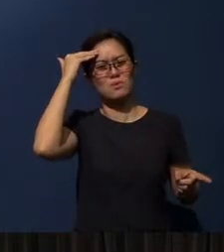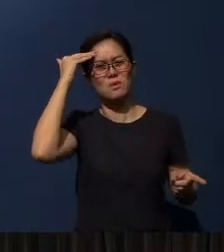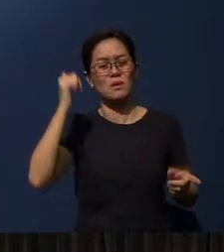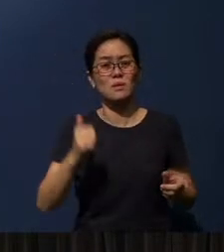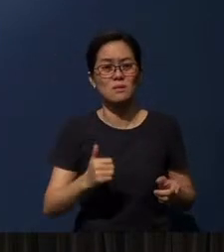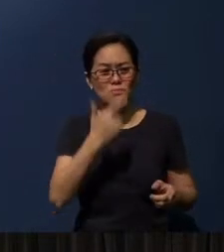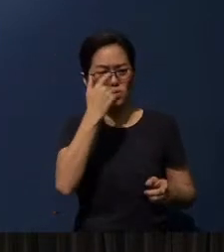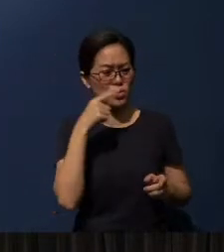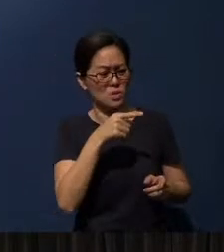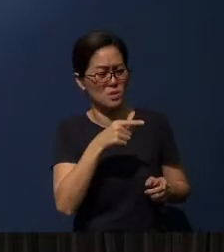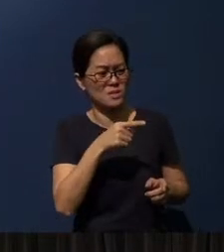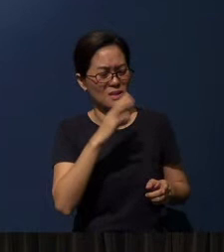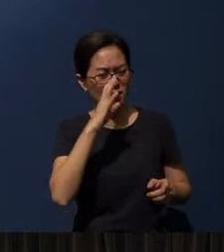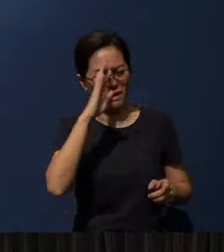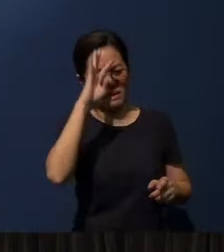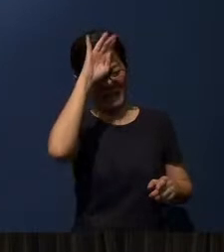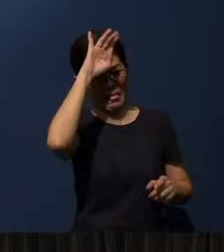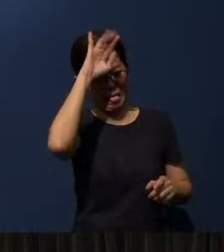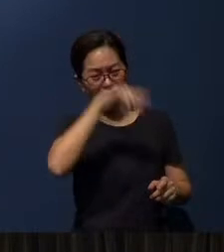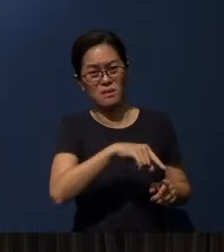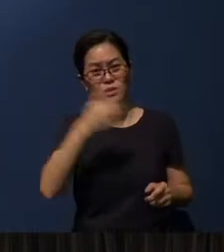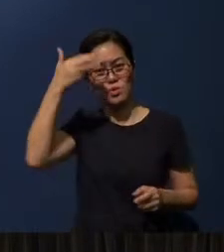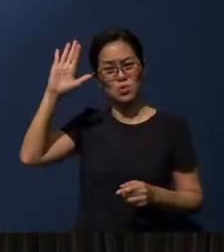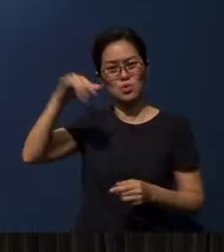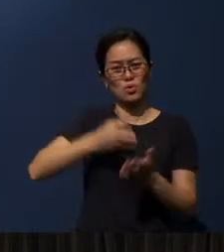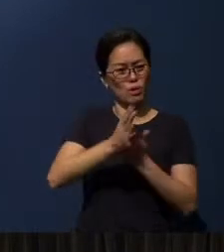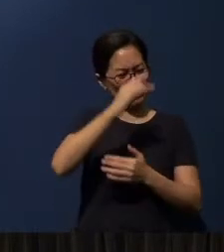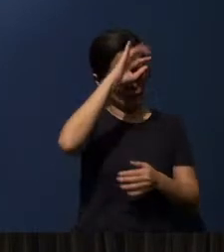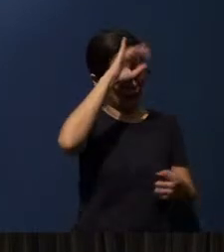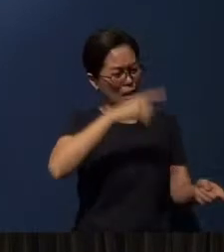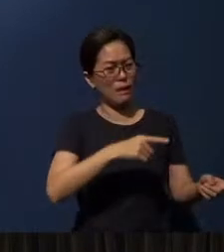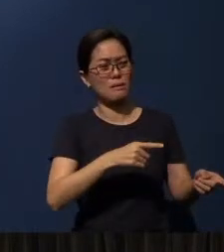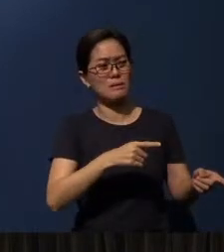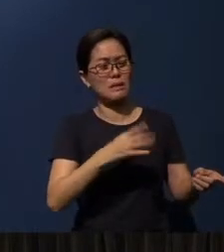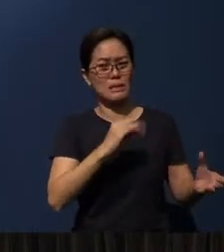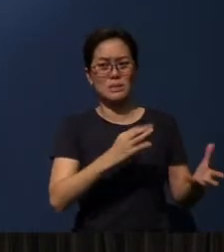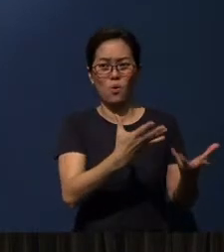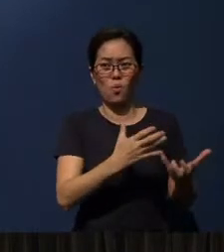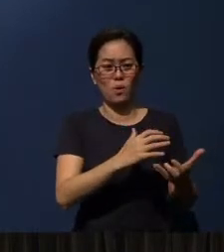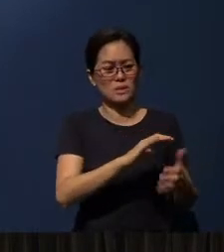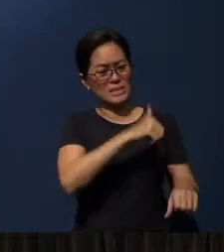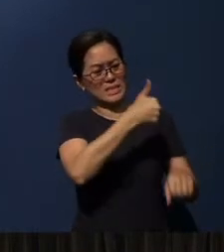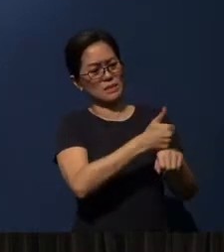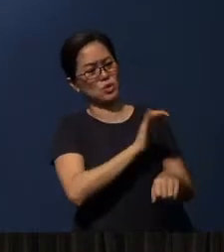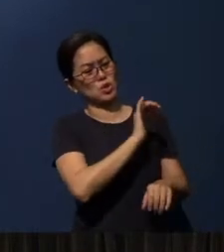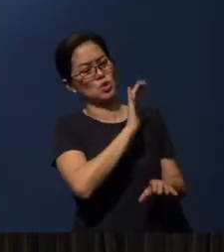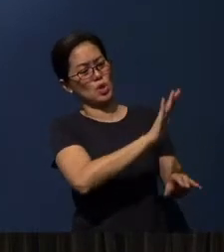For they being ignorant of God’s righteousness, and seeking to establish their own righteousness,